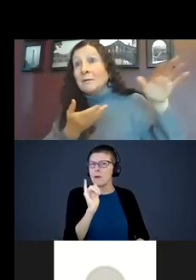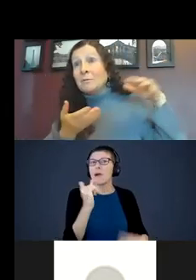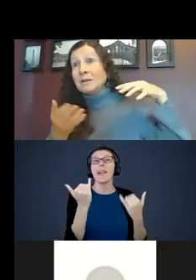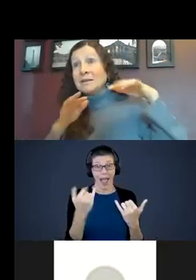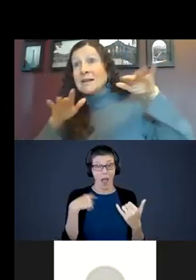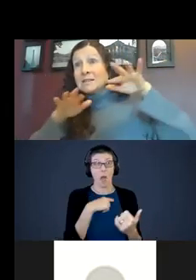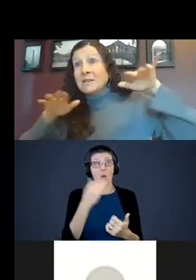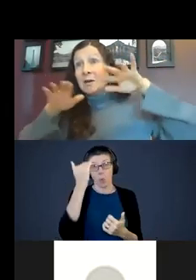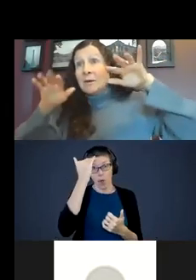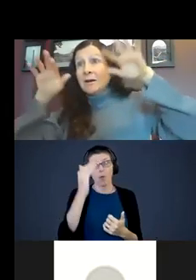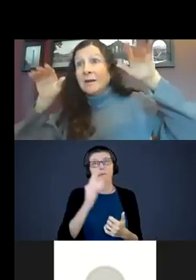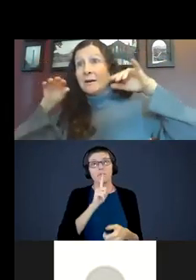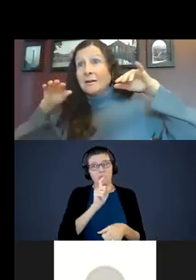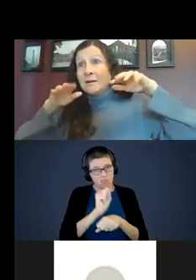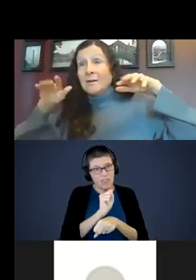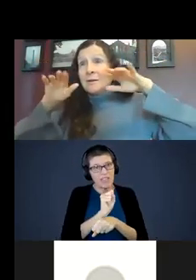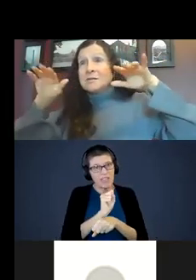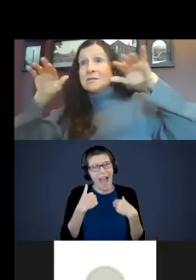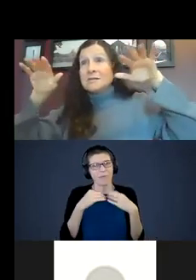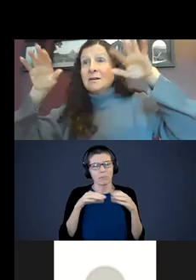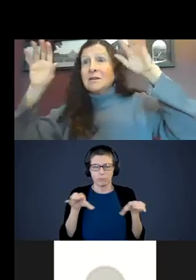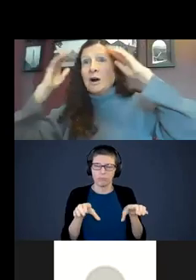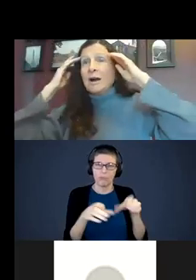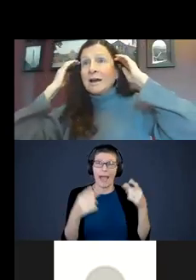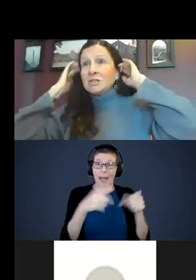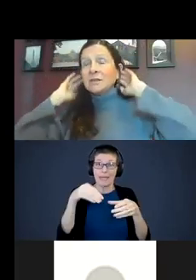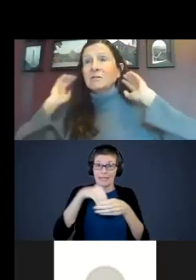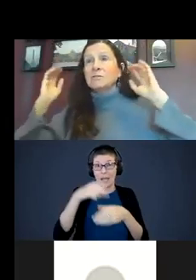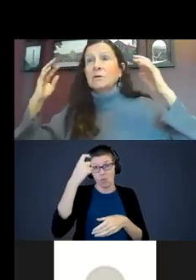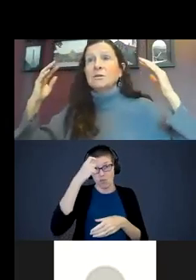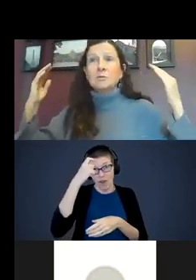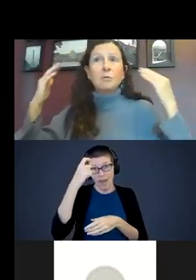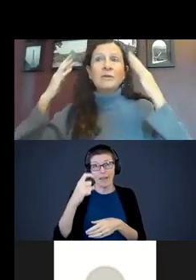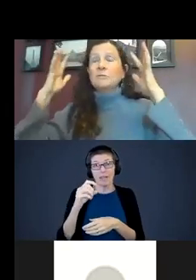there is really activity going on there. These cells or neurons are moving through